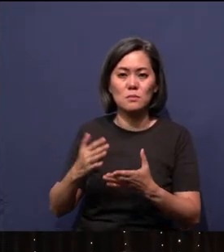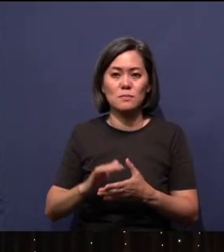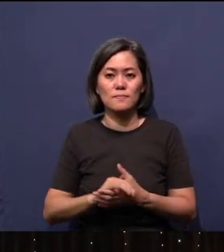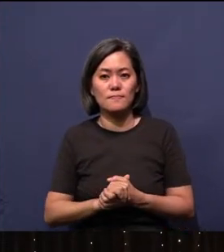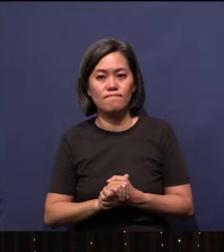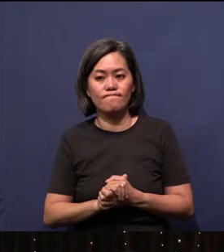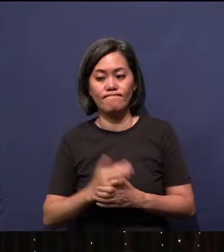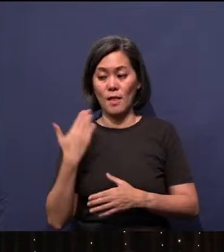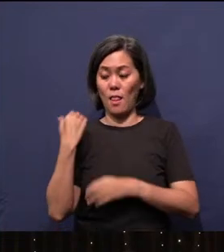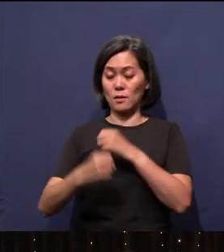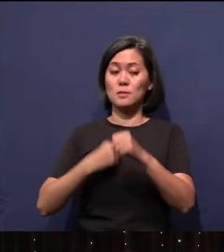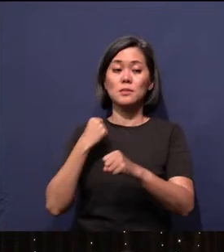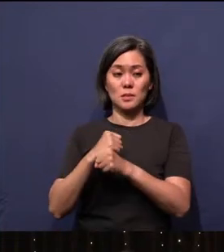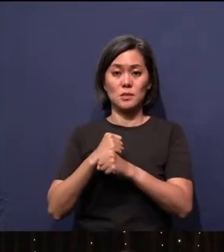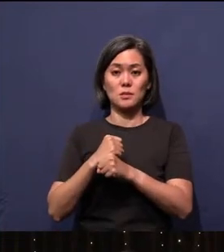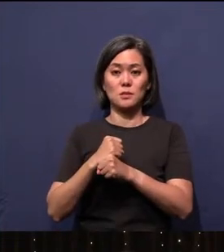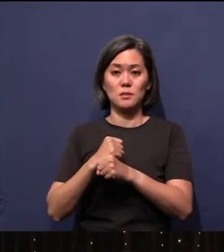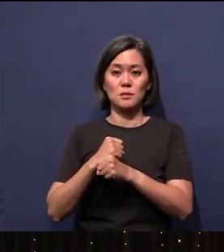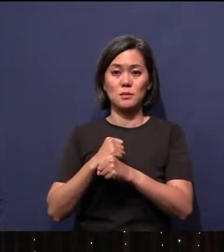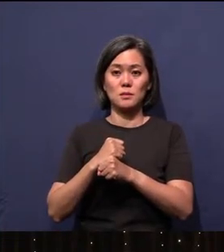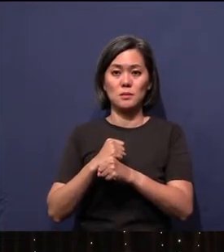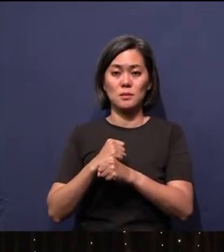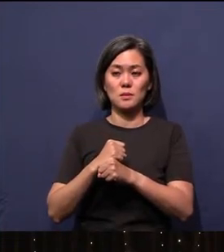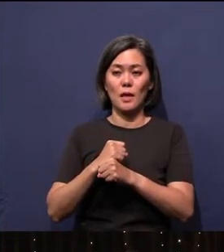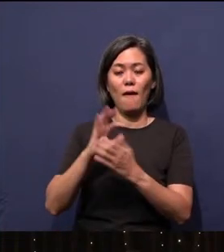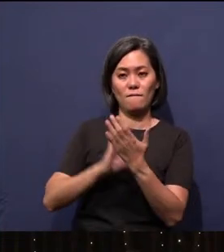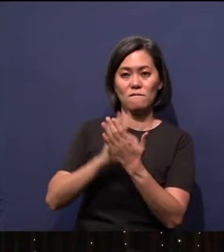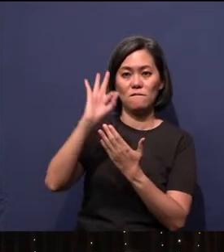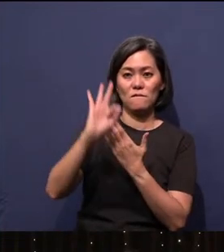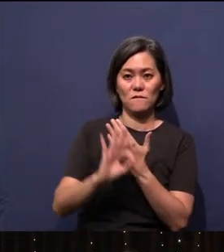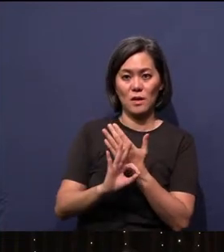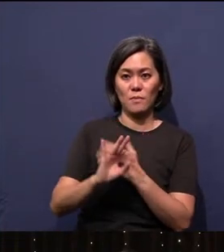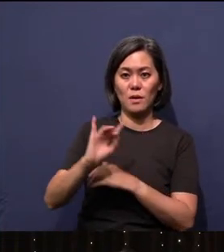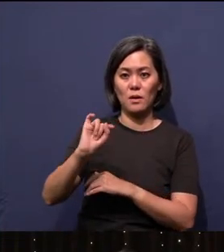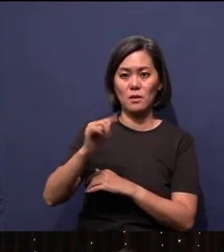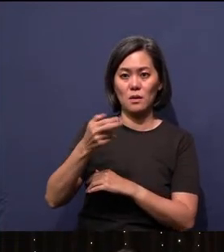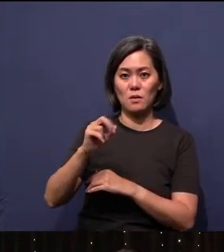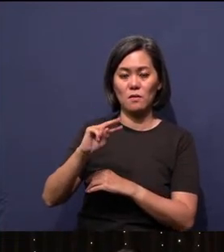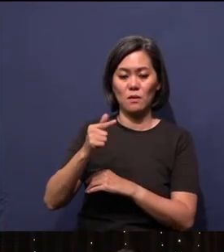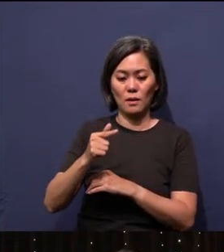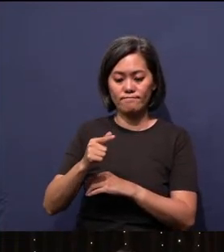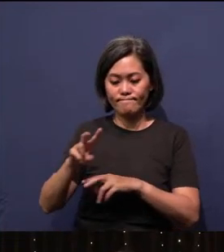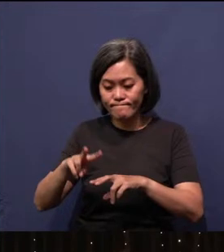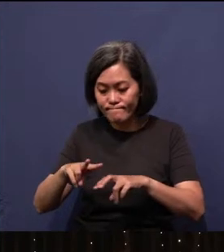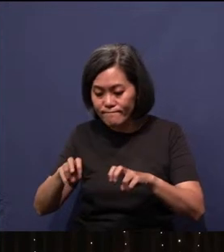Last year, during the month of February, Thang was diagnosed with lung cancer.